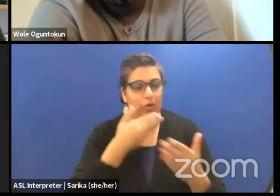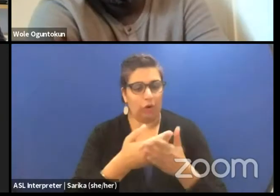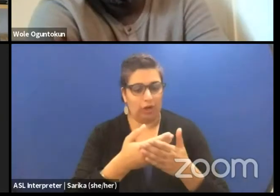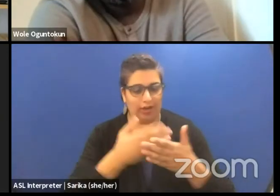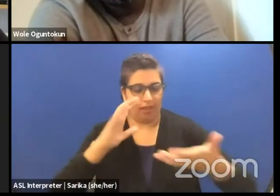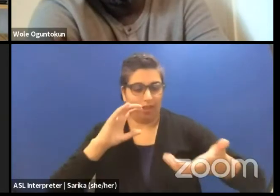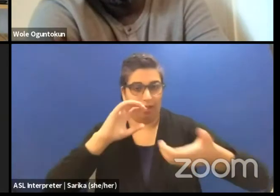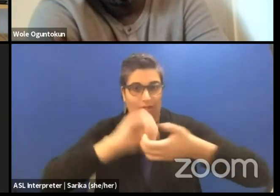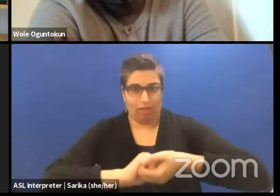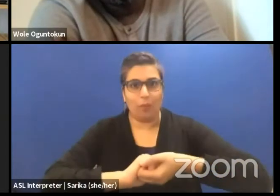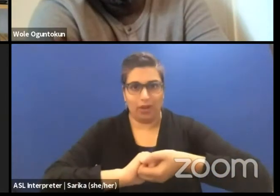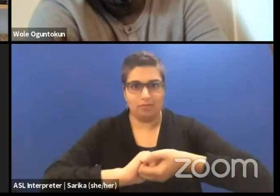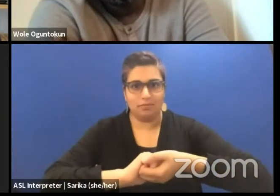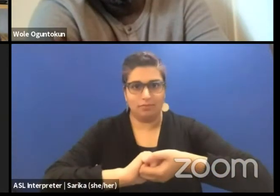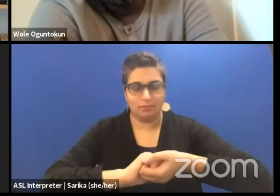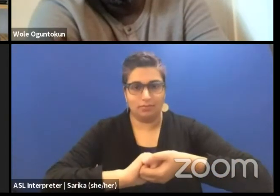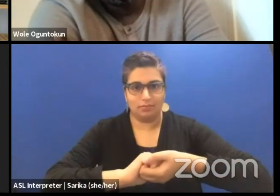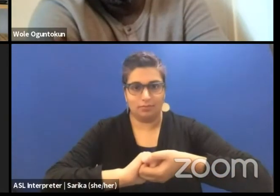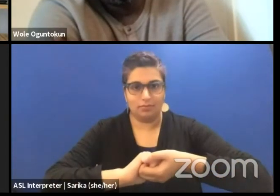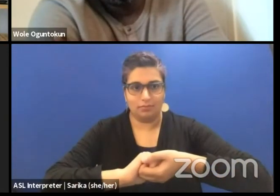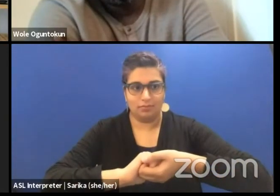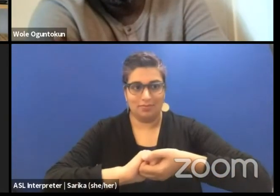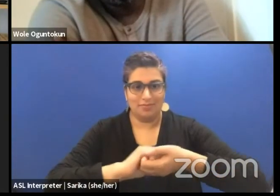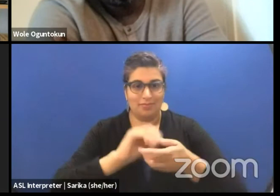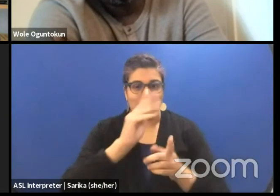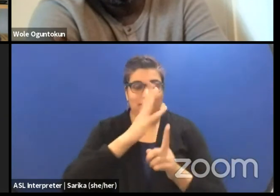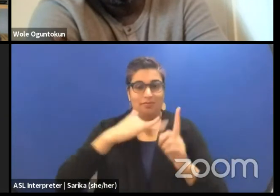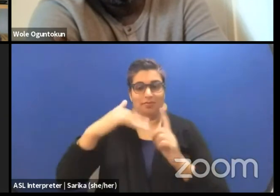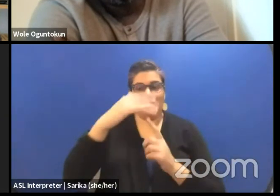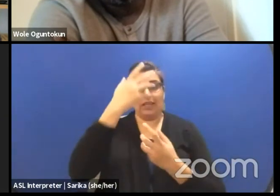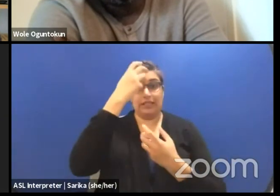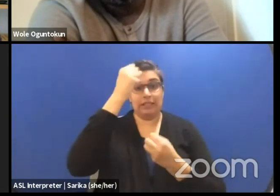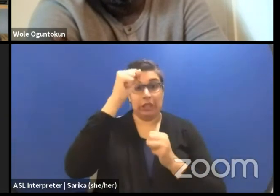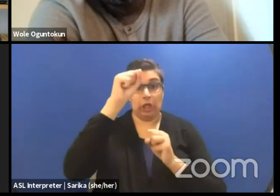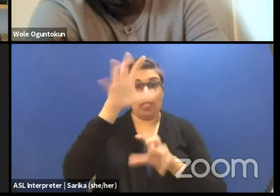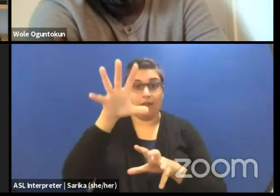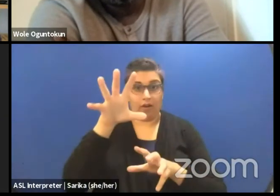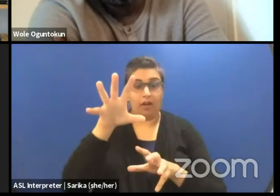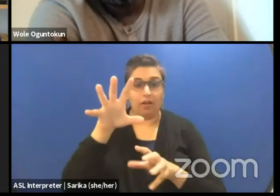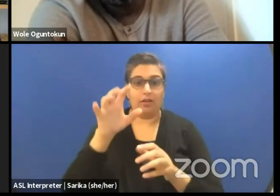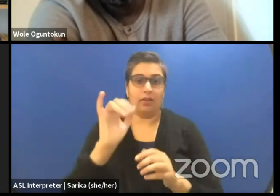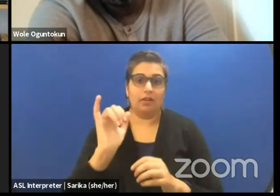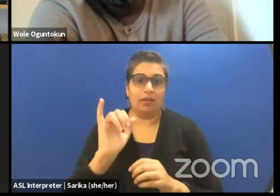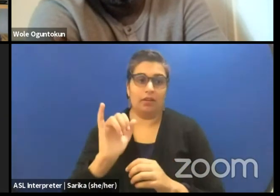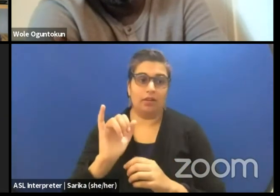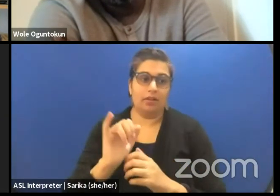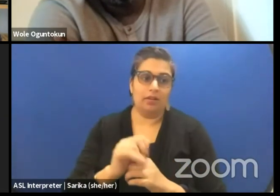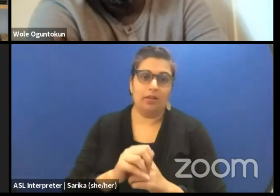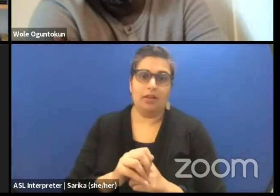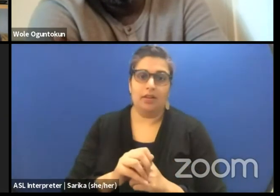So I think within the context of decolonizing, sorry to just put you back again,